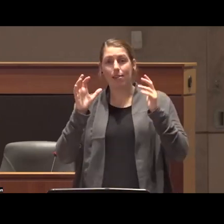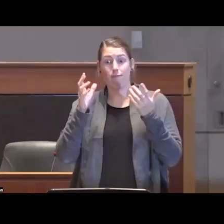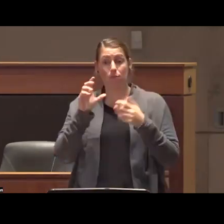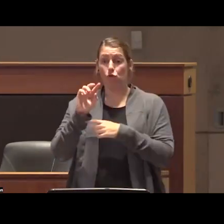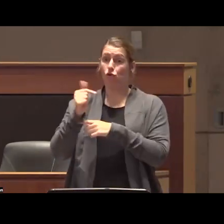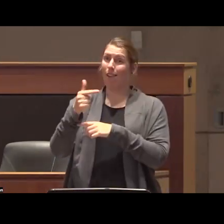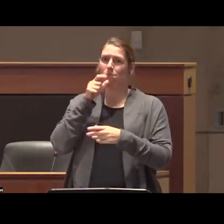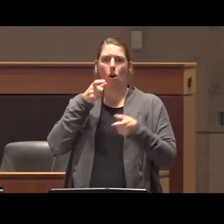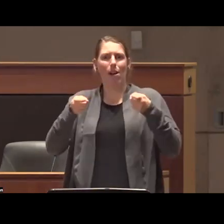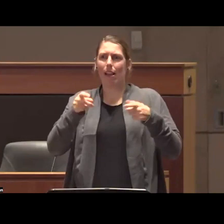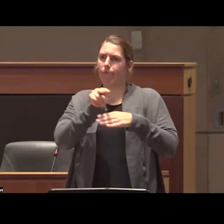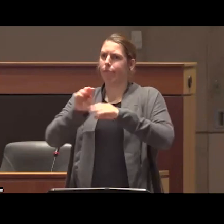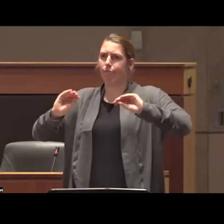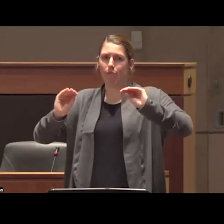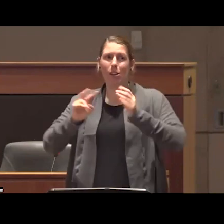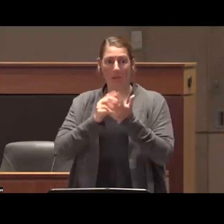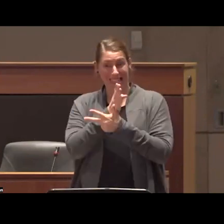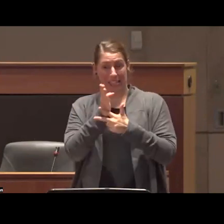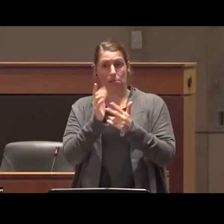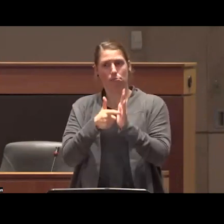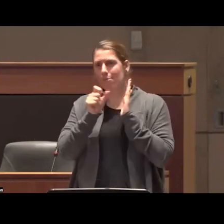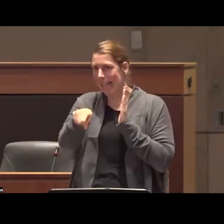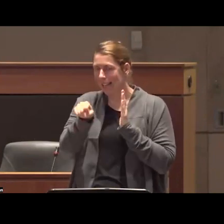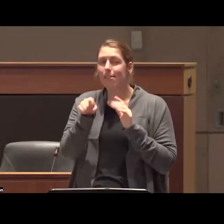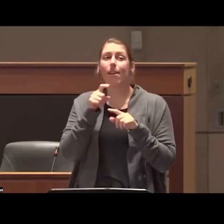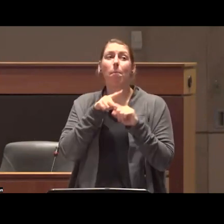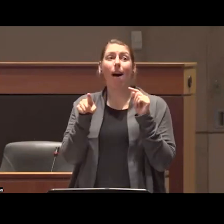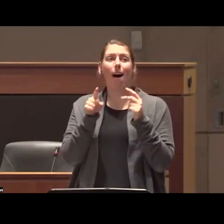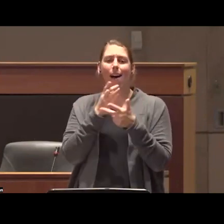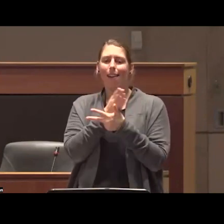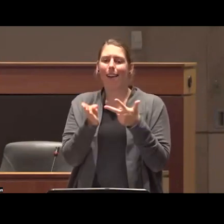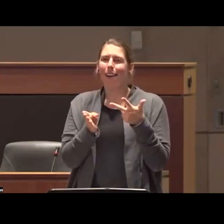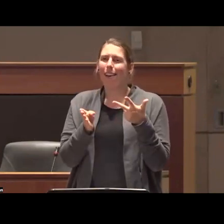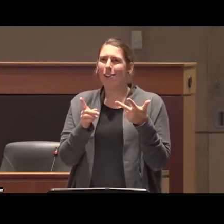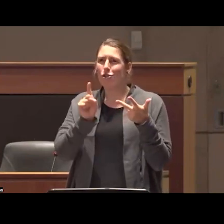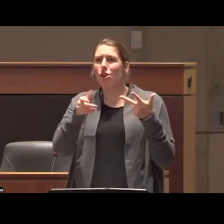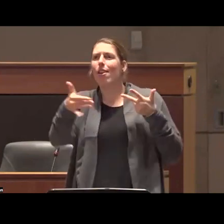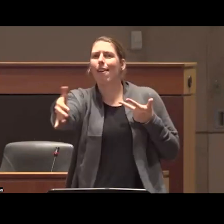supply all of those things are necessary but they ought not to be and I'll point out that